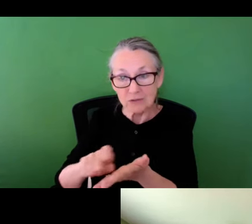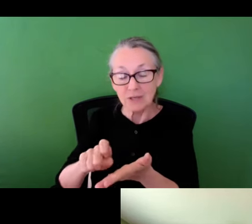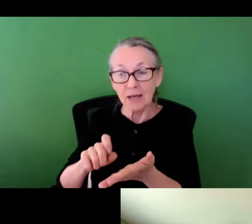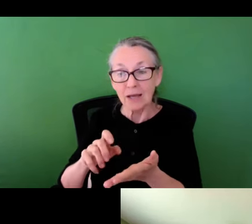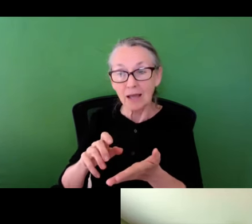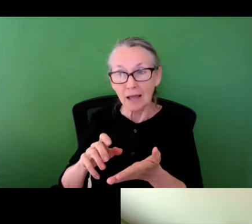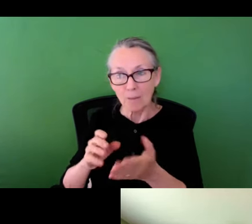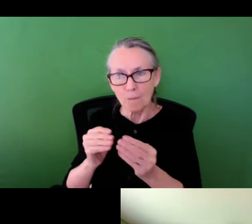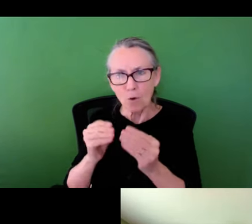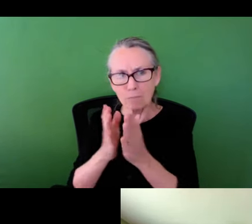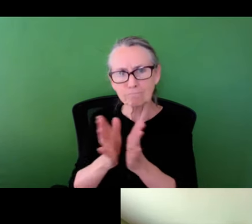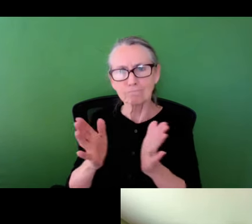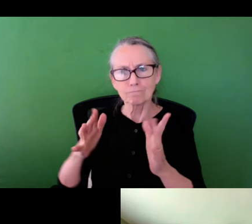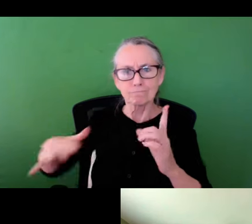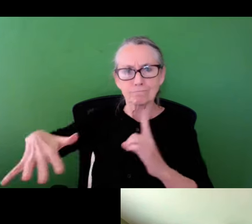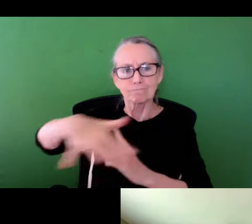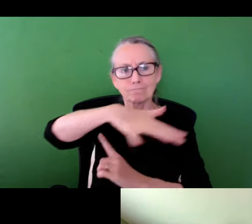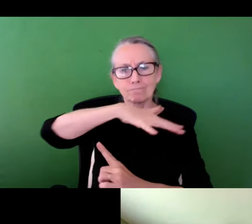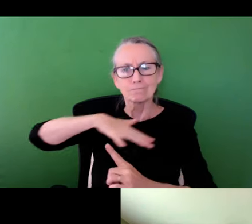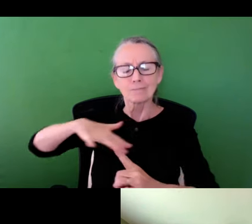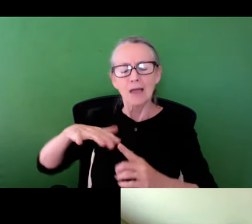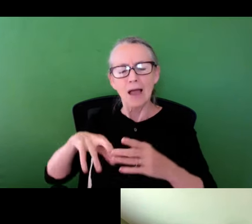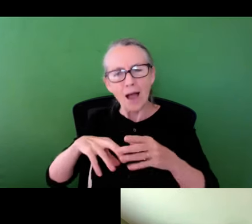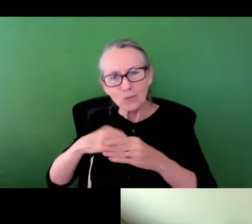, but they were also able to provide notes and